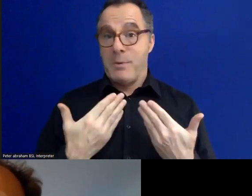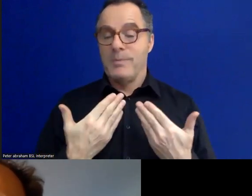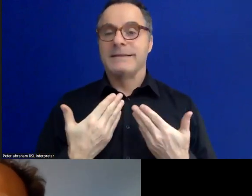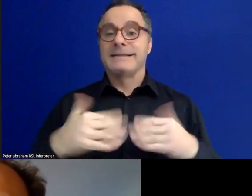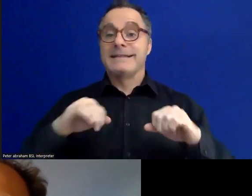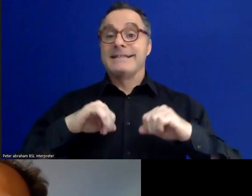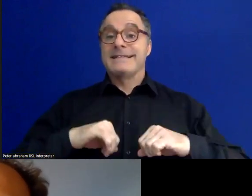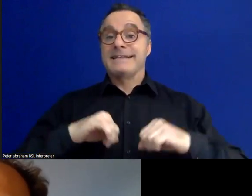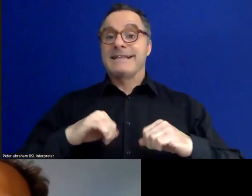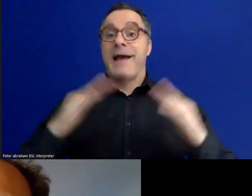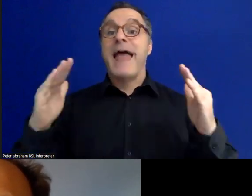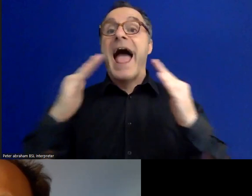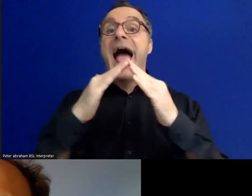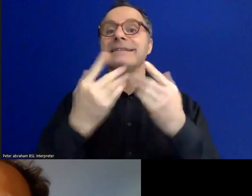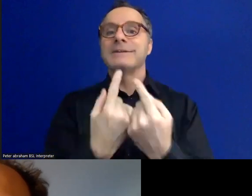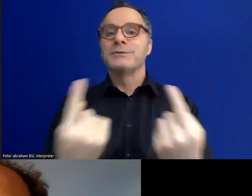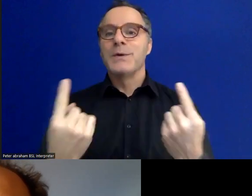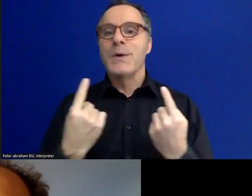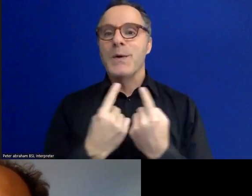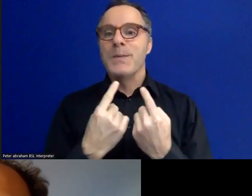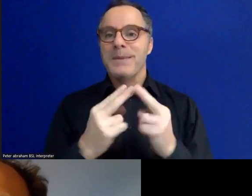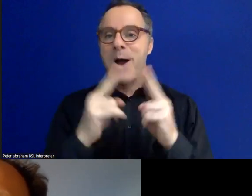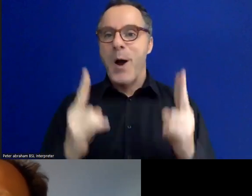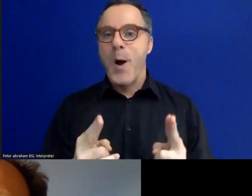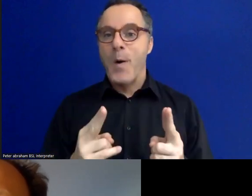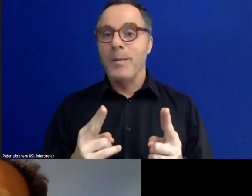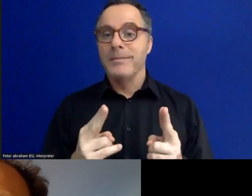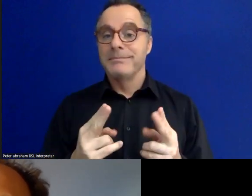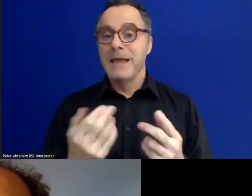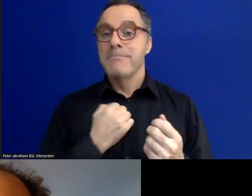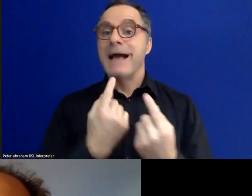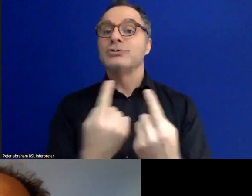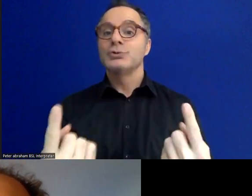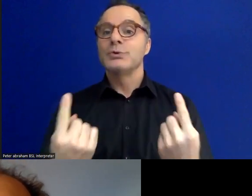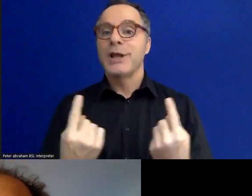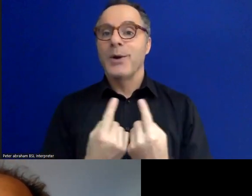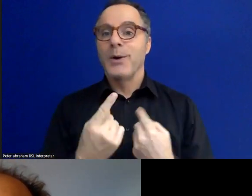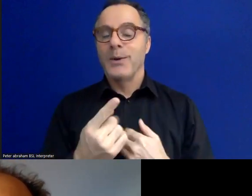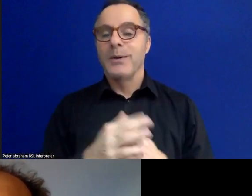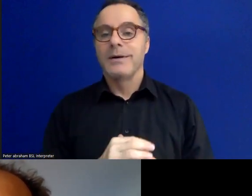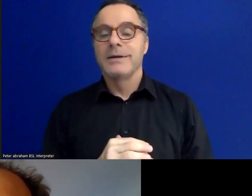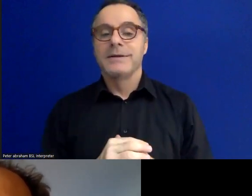my attic room at home which is also my studio. As well as working [at the] People's History Museum,